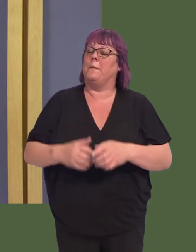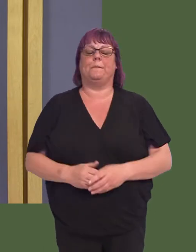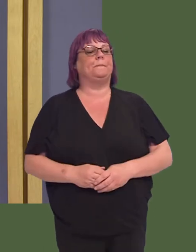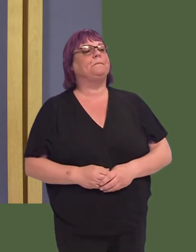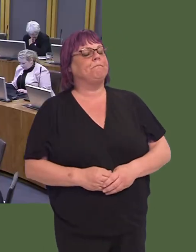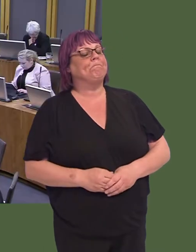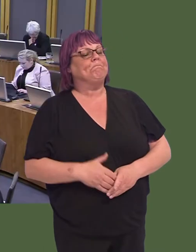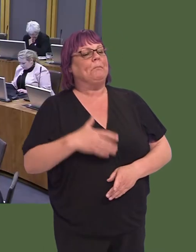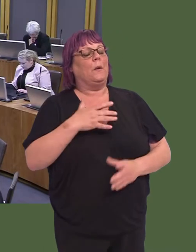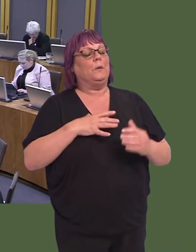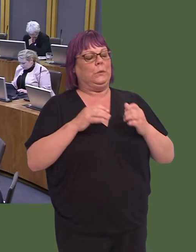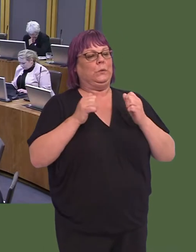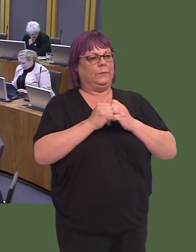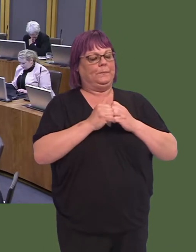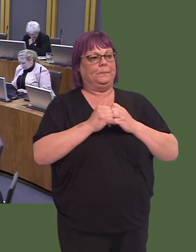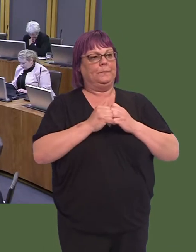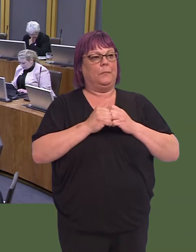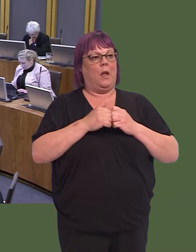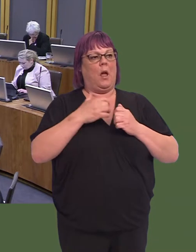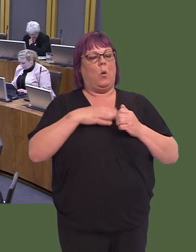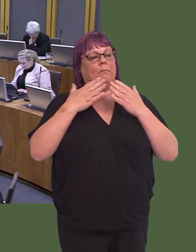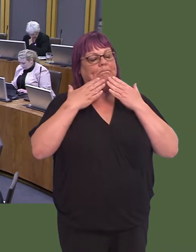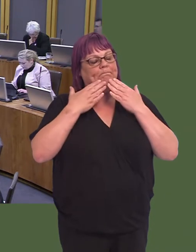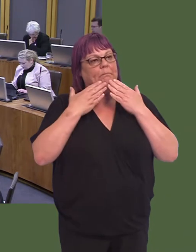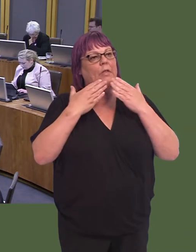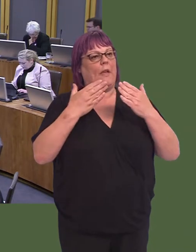Carwyn Jones AM: Can I join the Member in paying my regard, consideration and thanks,